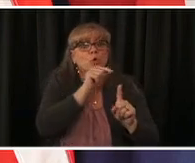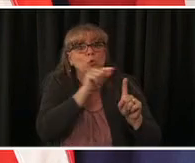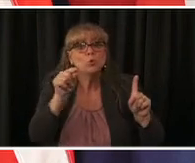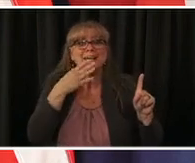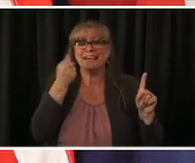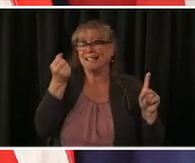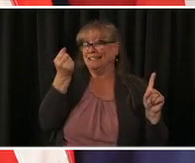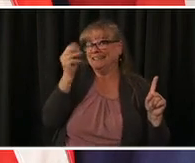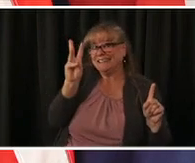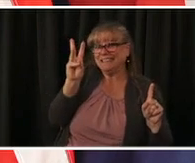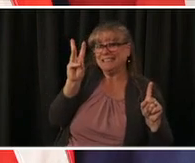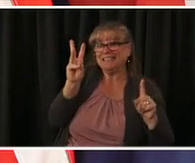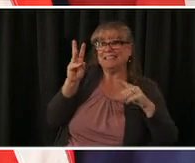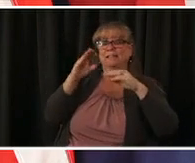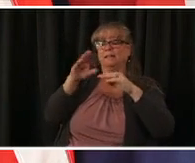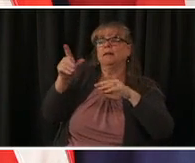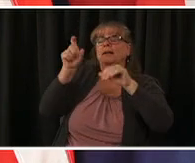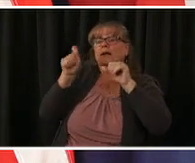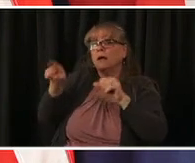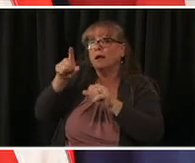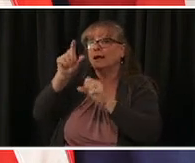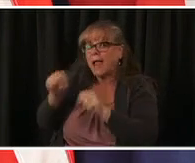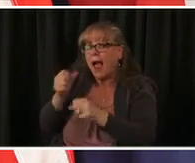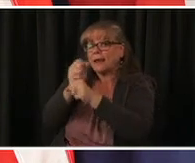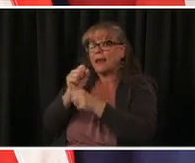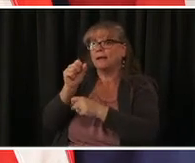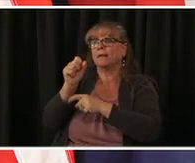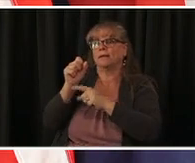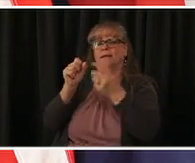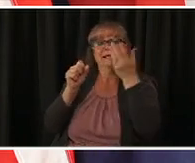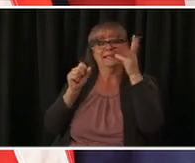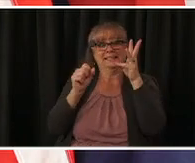up for the modern and johnson johnson vaccine those are the ages that they're approved for